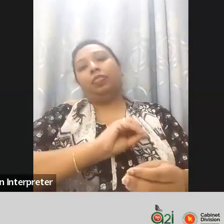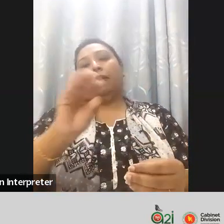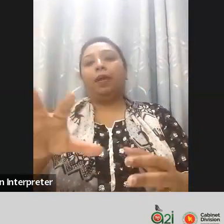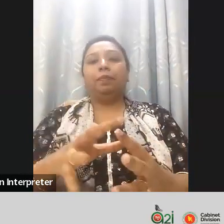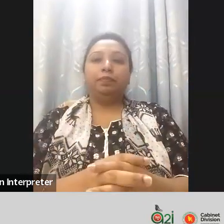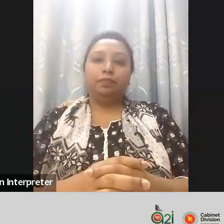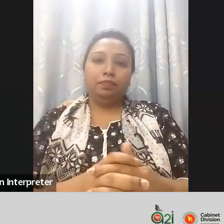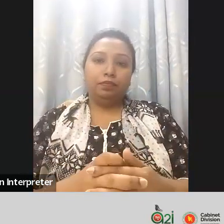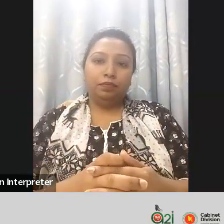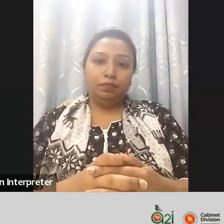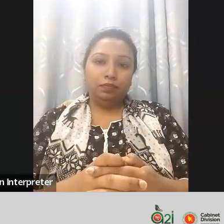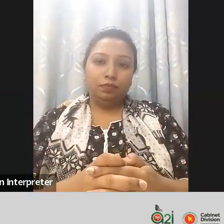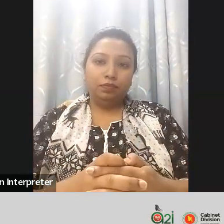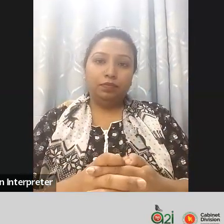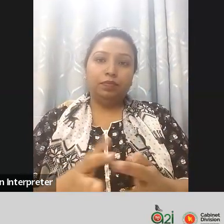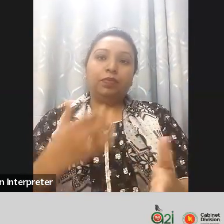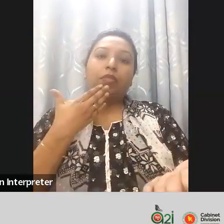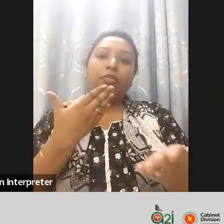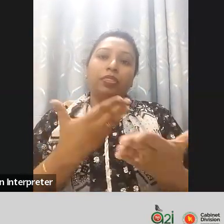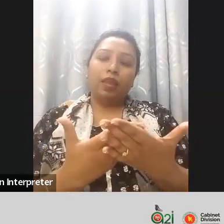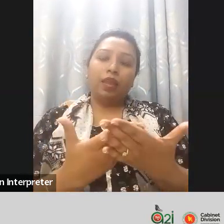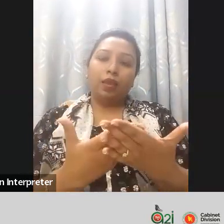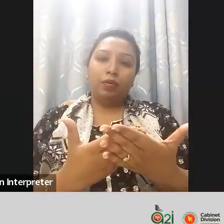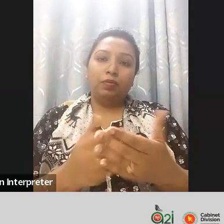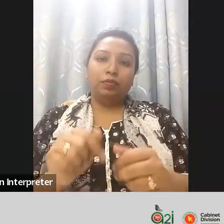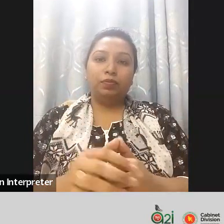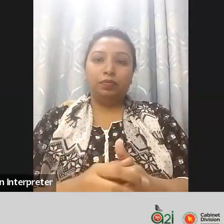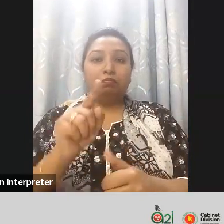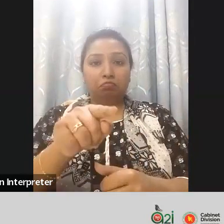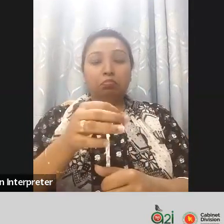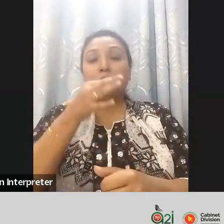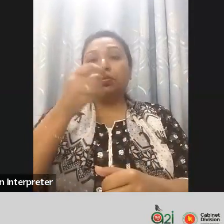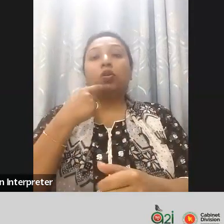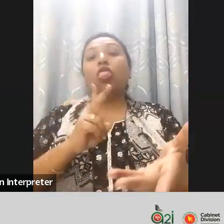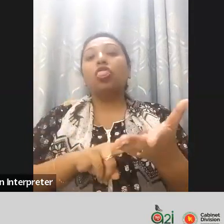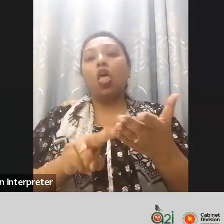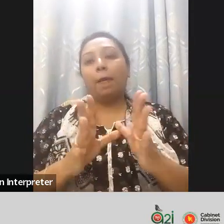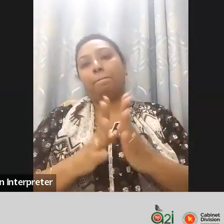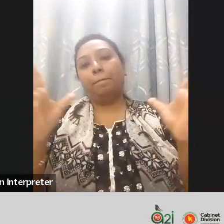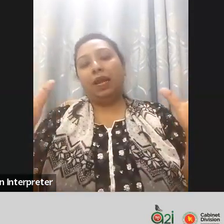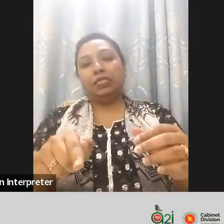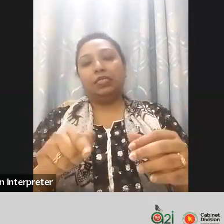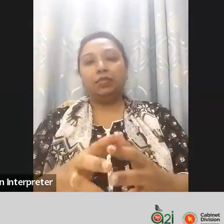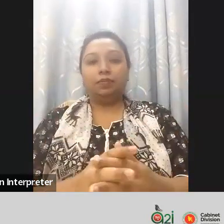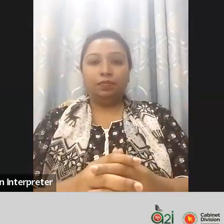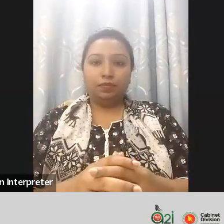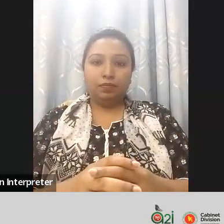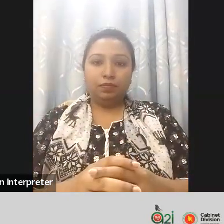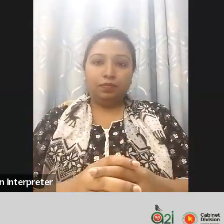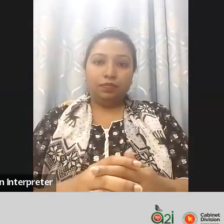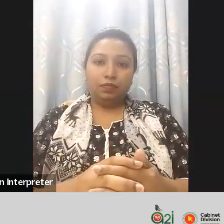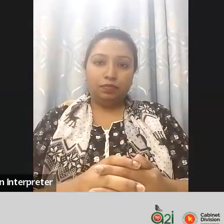thank you because we believe that this is very important to ensure that uh all the machines are